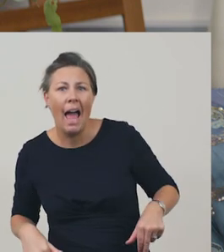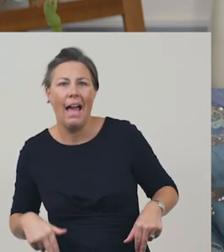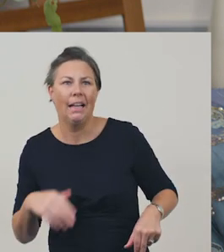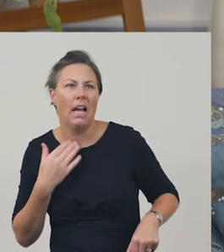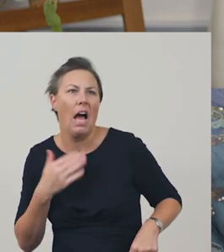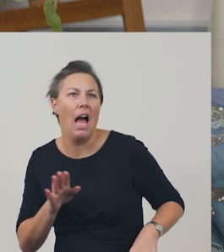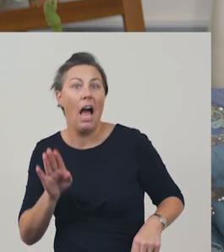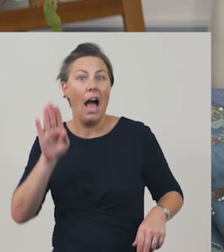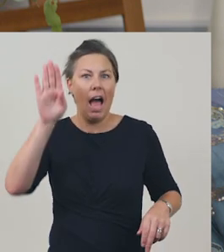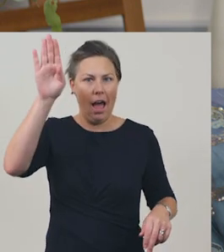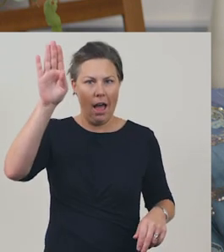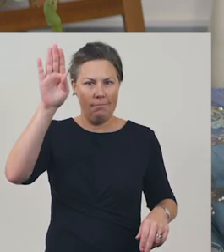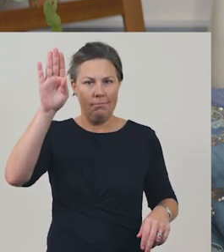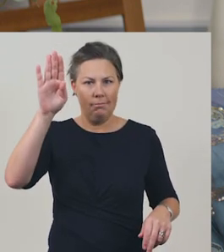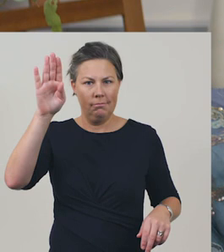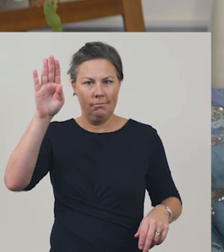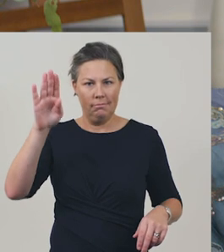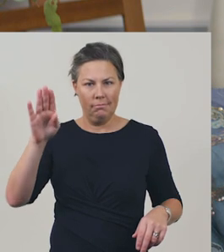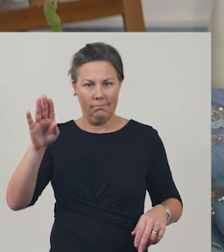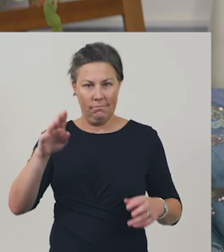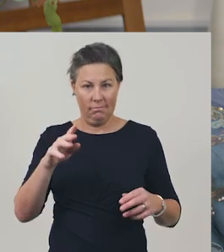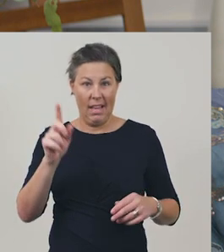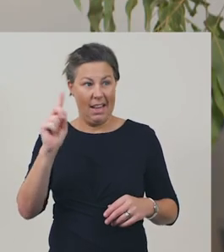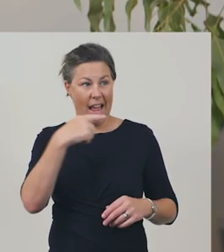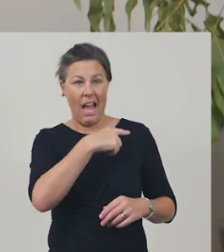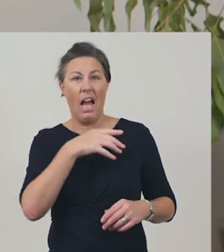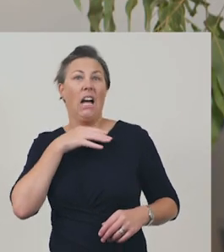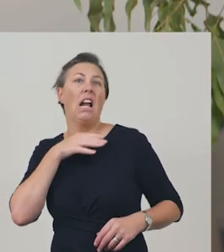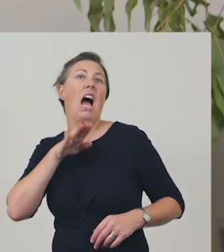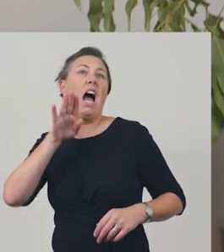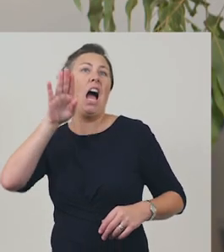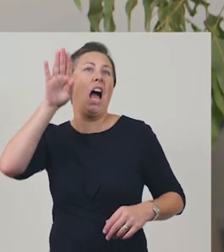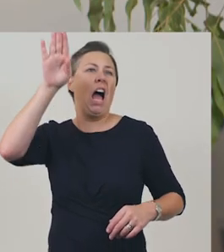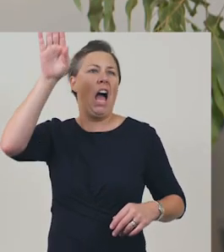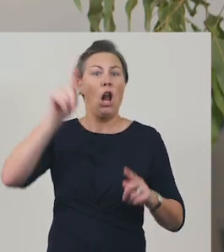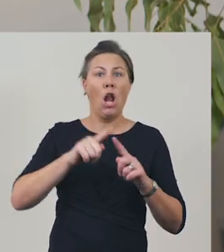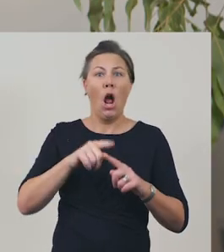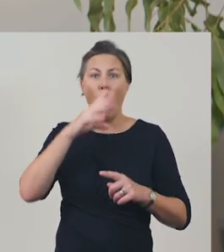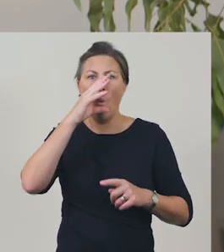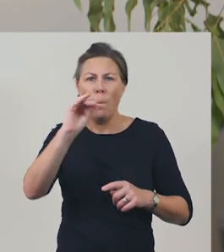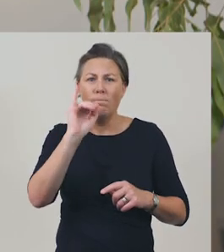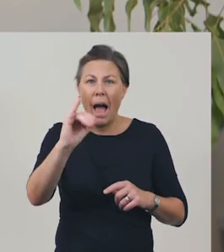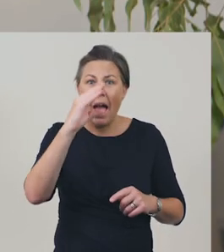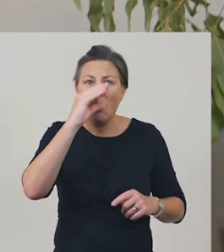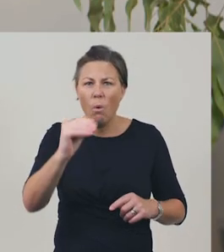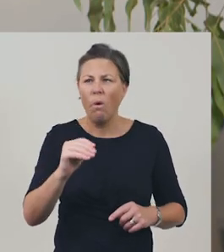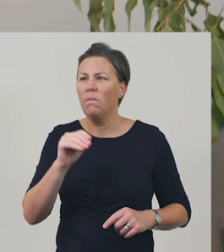Listen to how loud my voice is when I say, ‘Little pig, little pig, let me come in’.